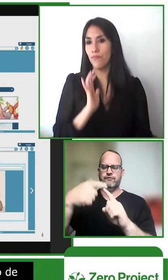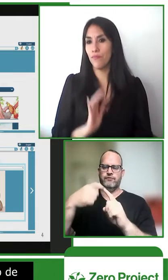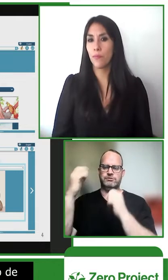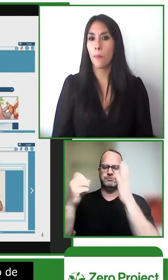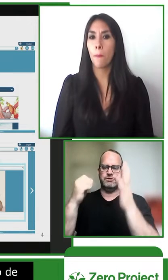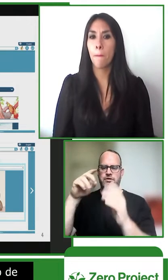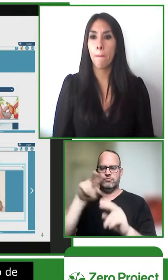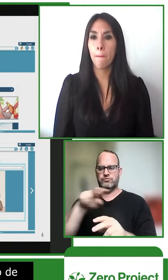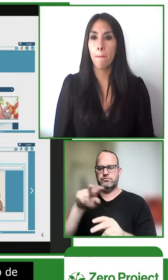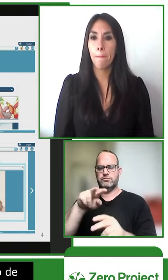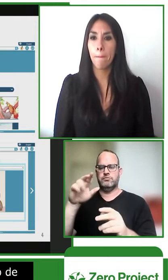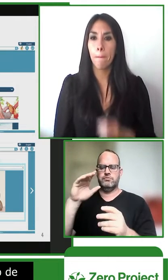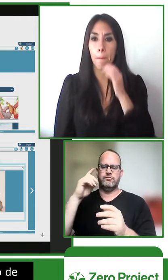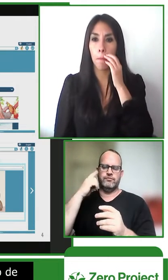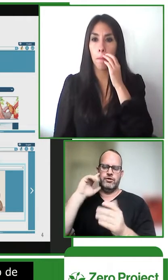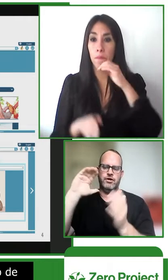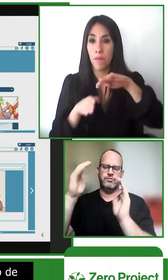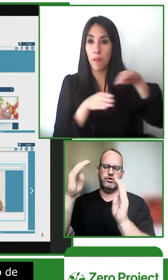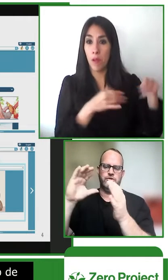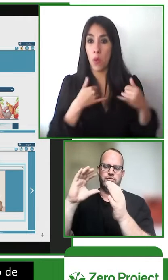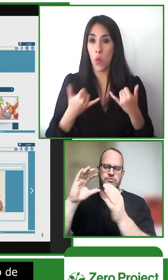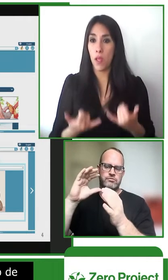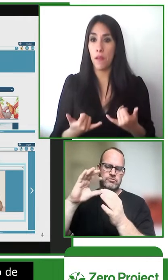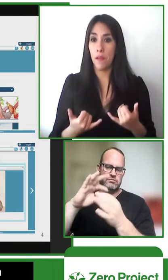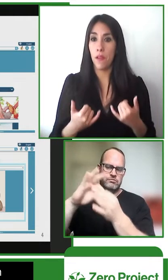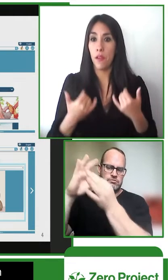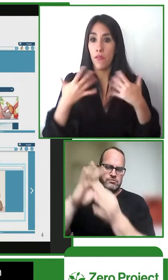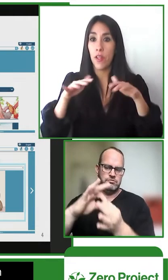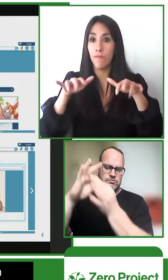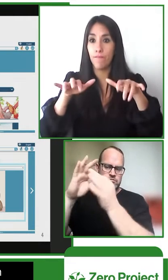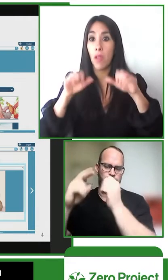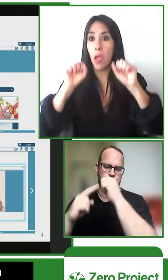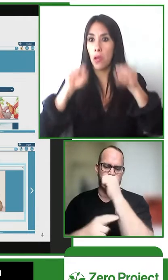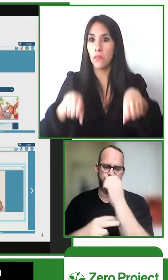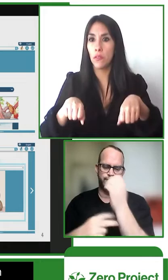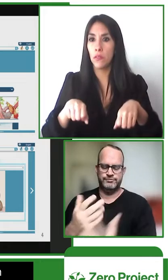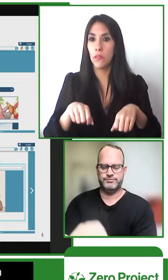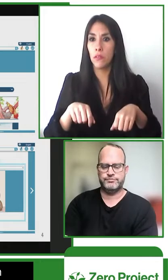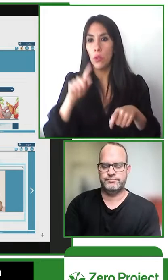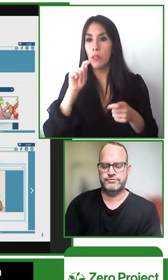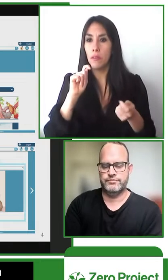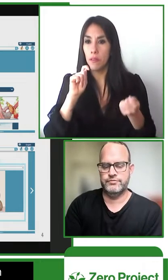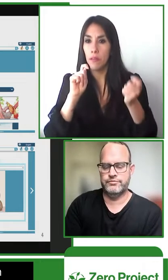the sign languages are looped so that you can continue to view it and you can also read